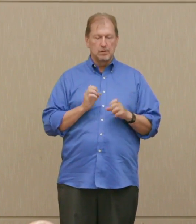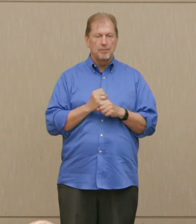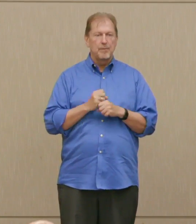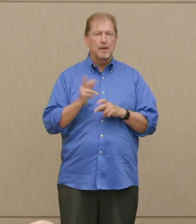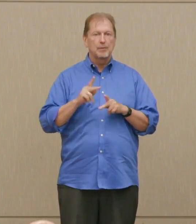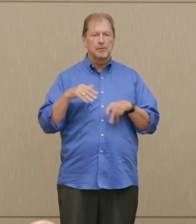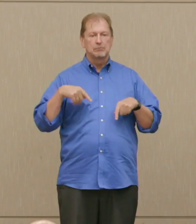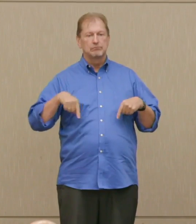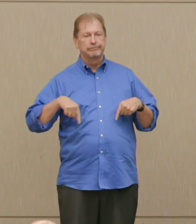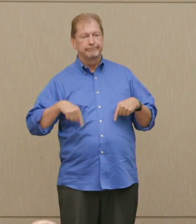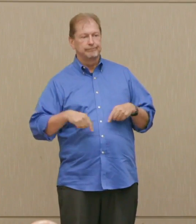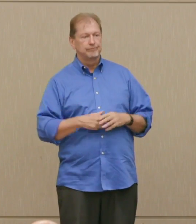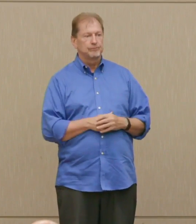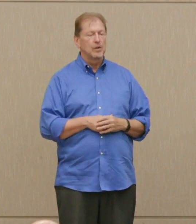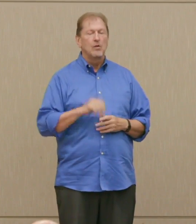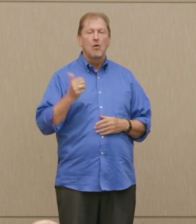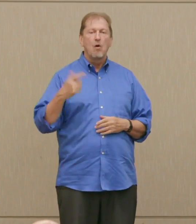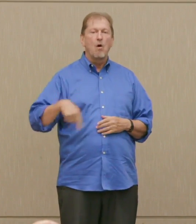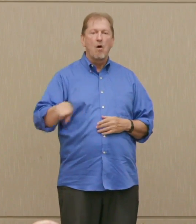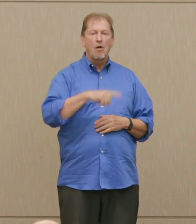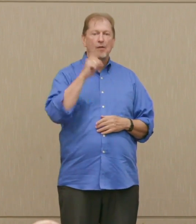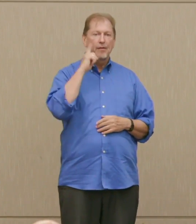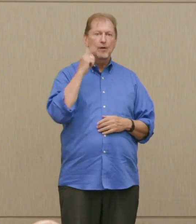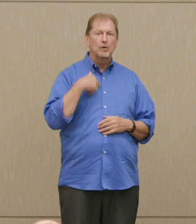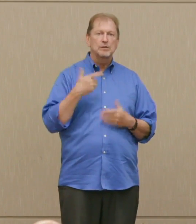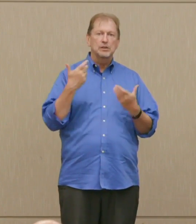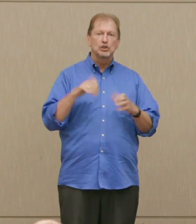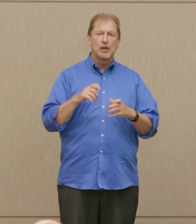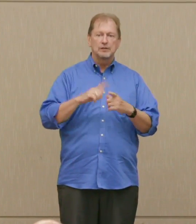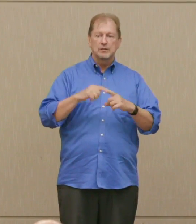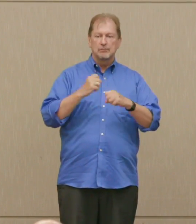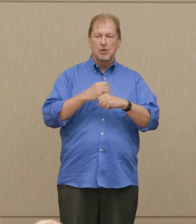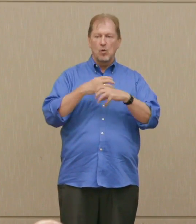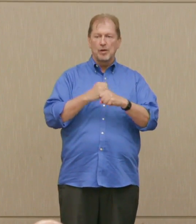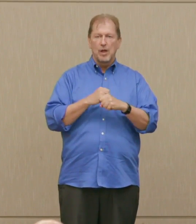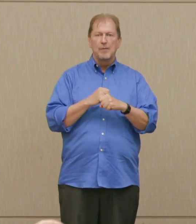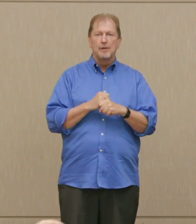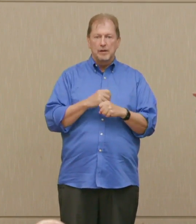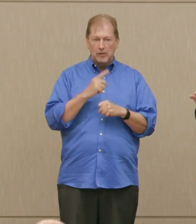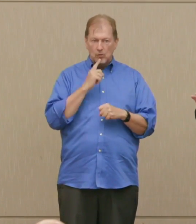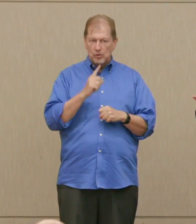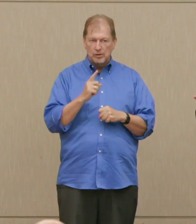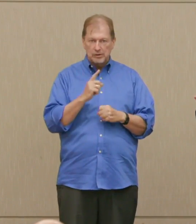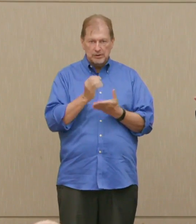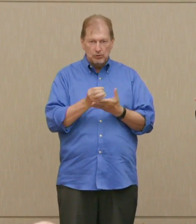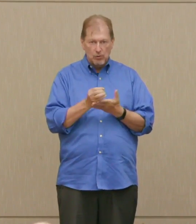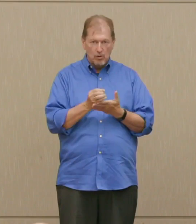Anybody who thought that the chance of these things blowing up was zero was ignorant of